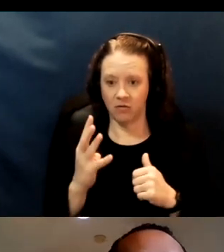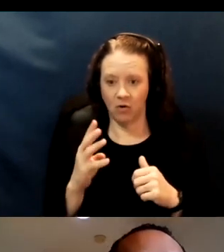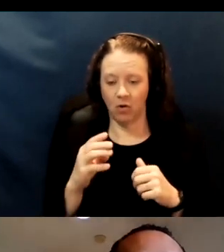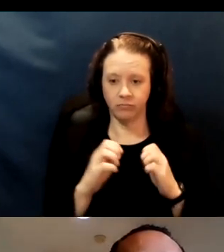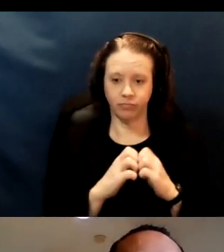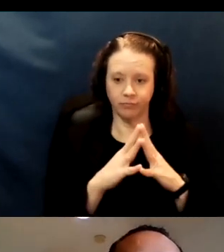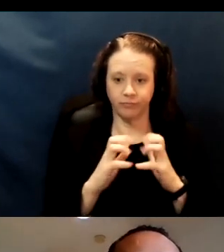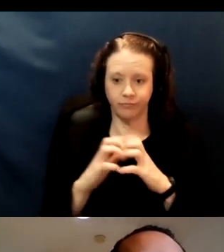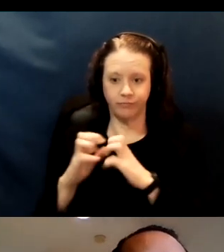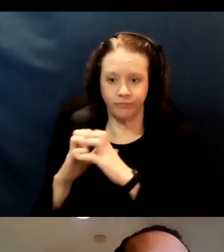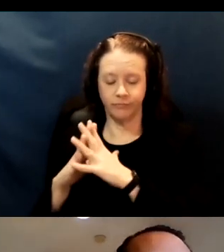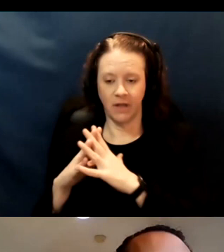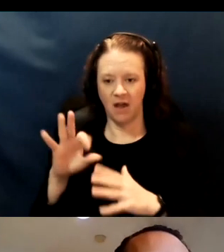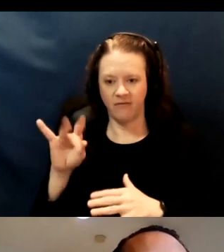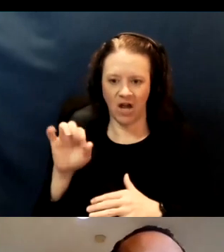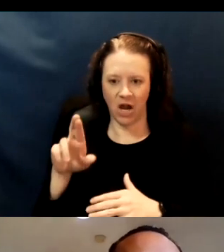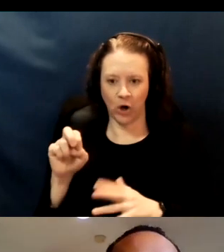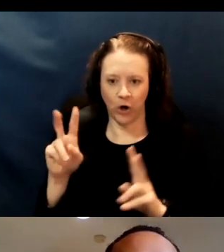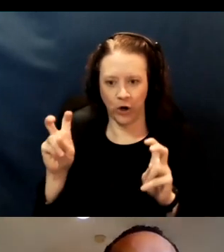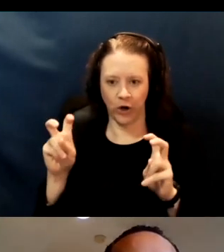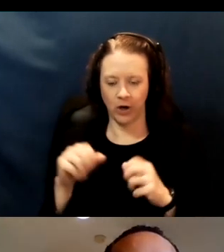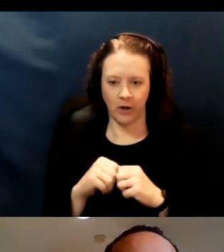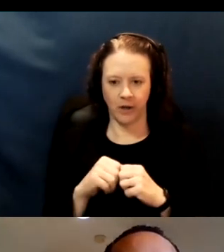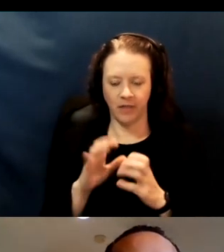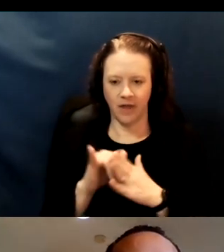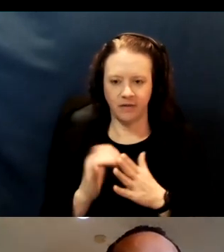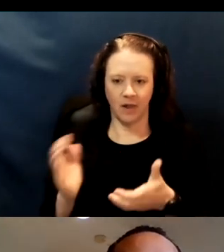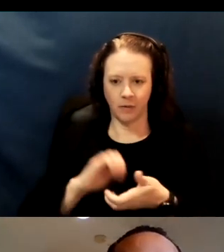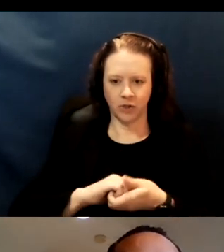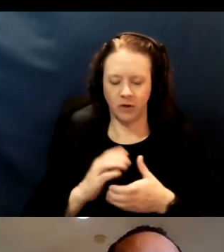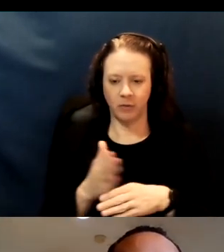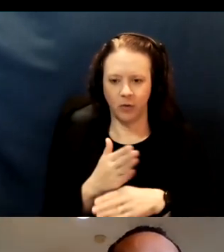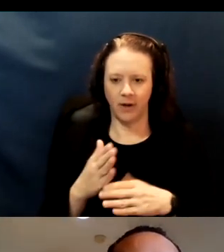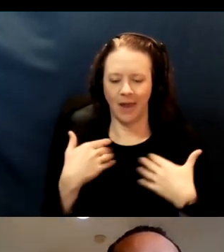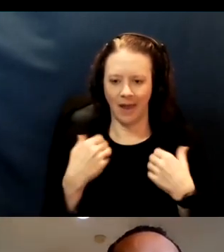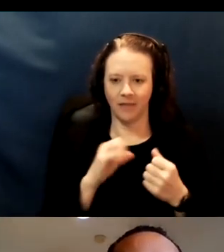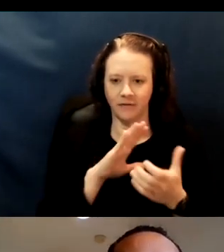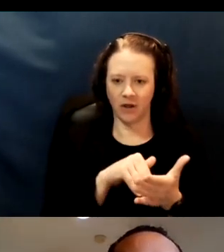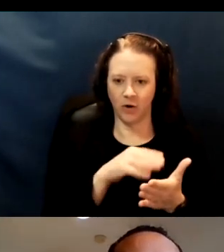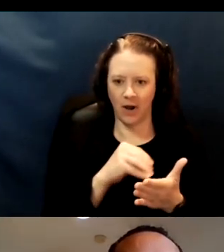These are collaborations between health centers and fire departments. So these have been happening in South Hayward